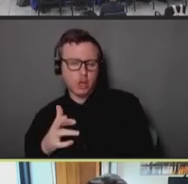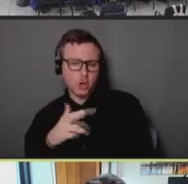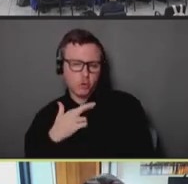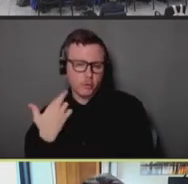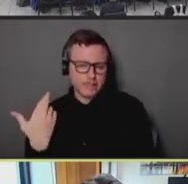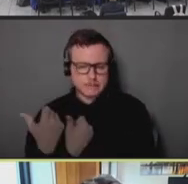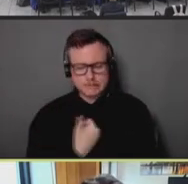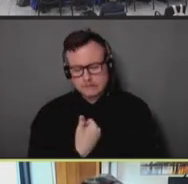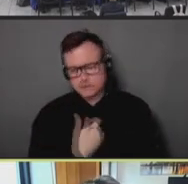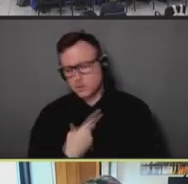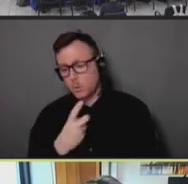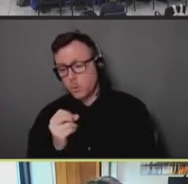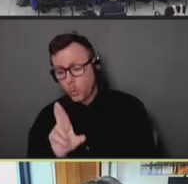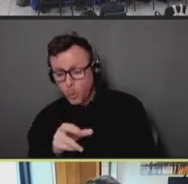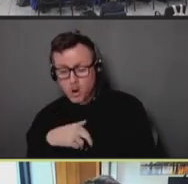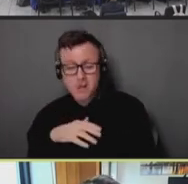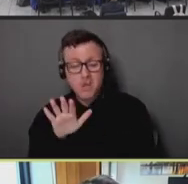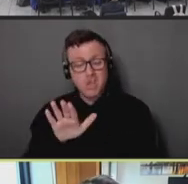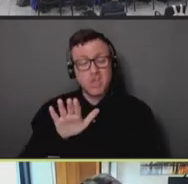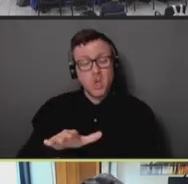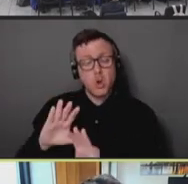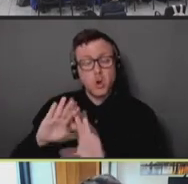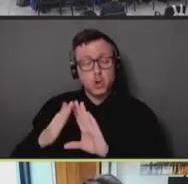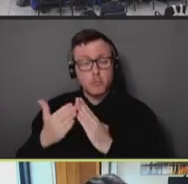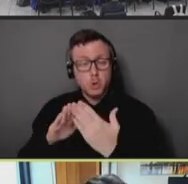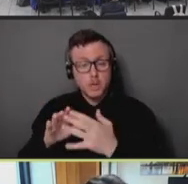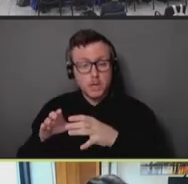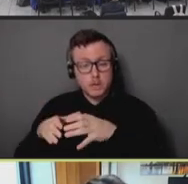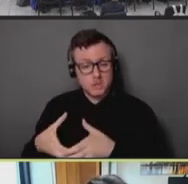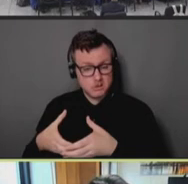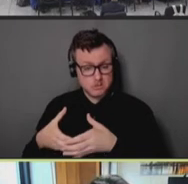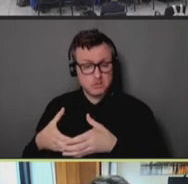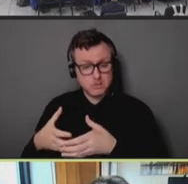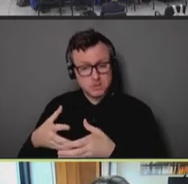as well as the community sense of risk. And in an environment of steeply falling cases,